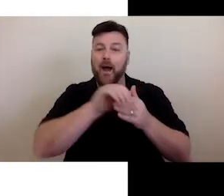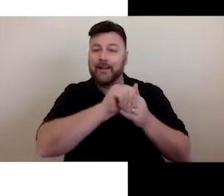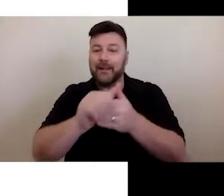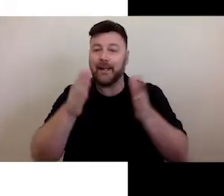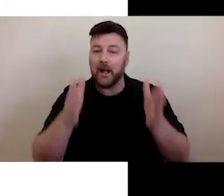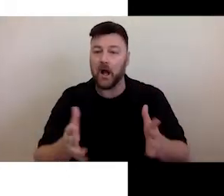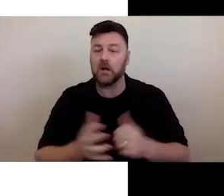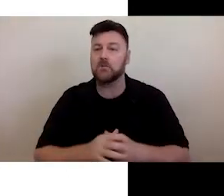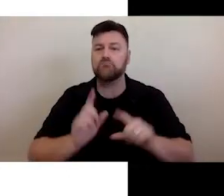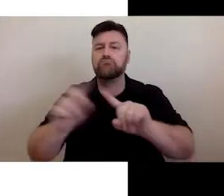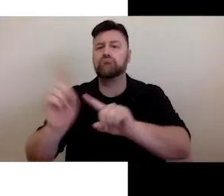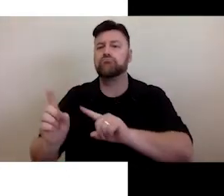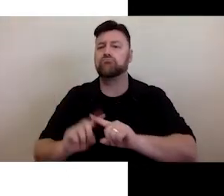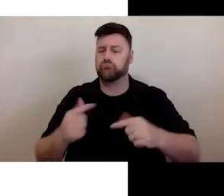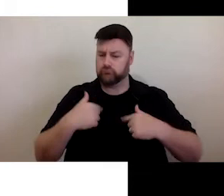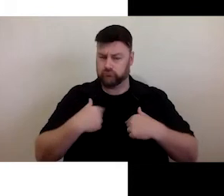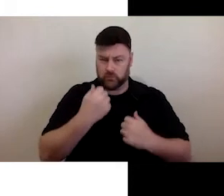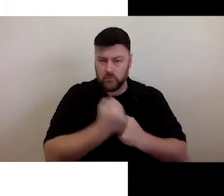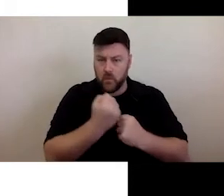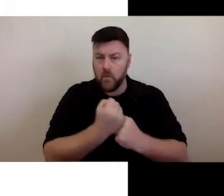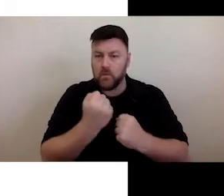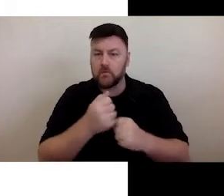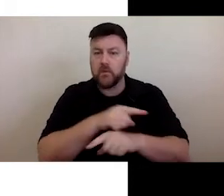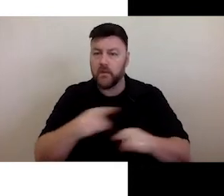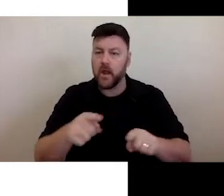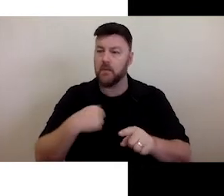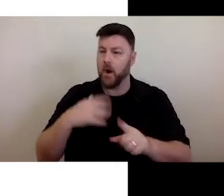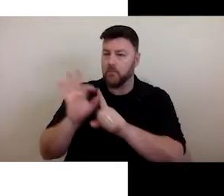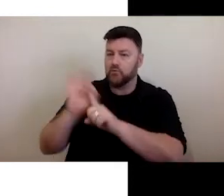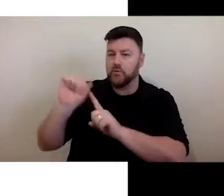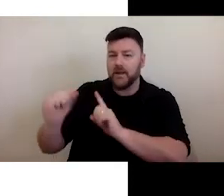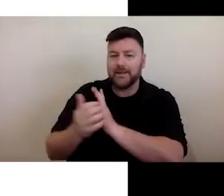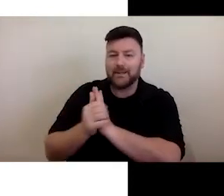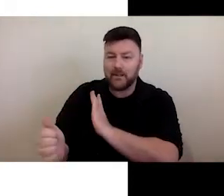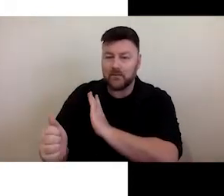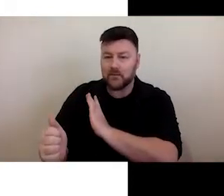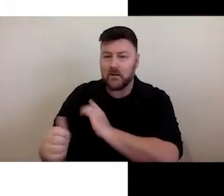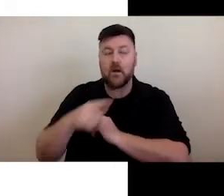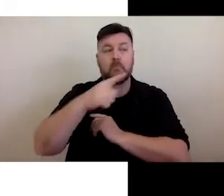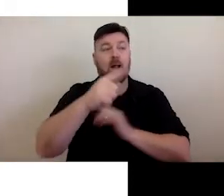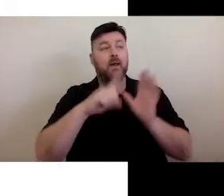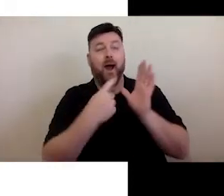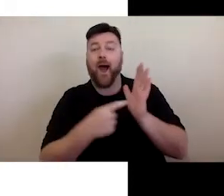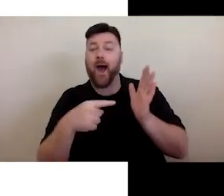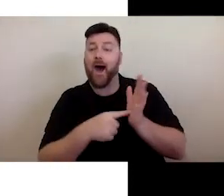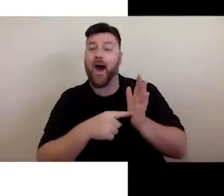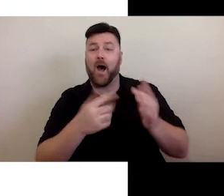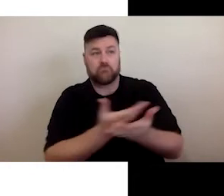building capacity of the broader arts sector to become more inclusive